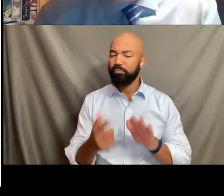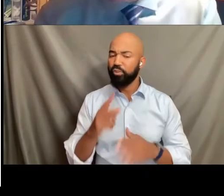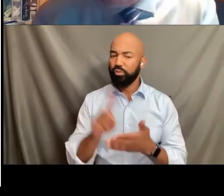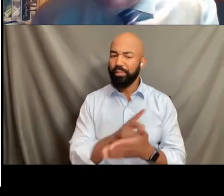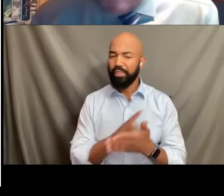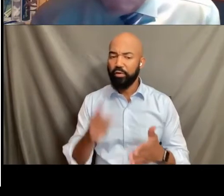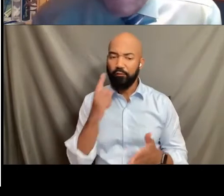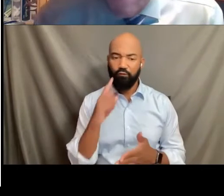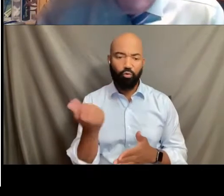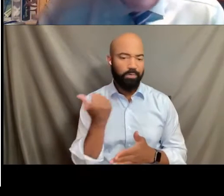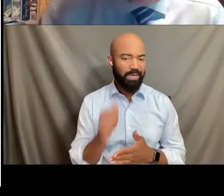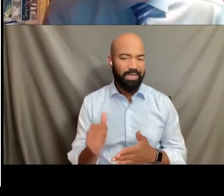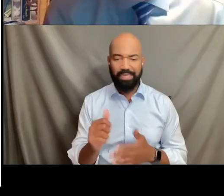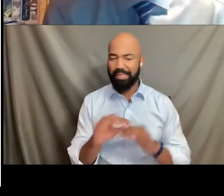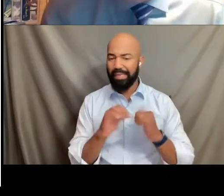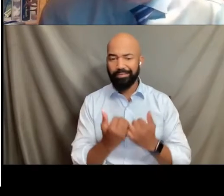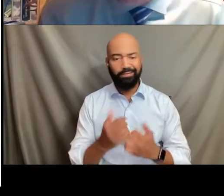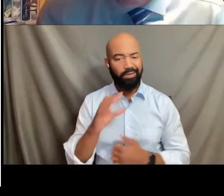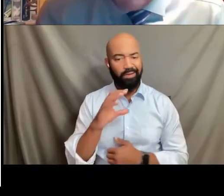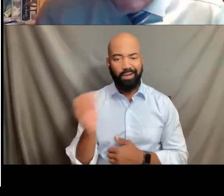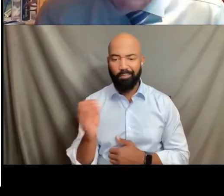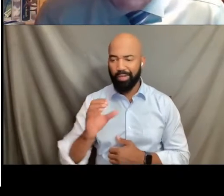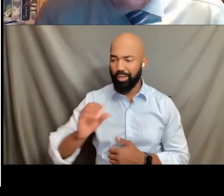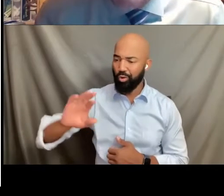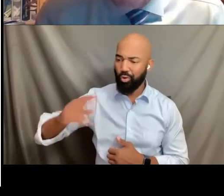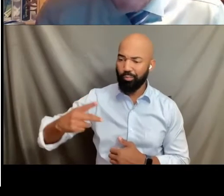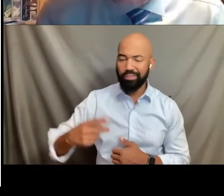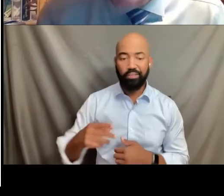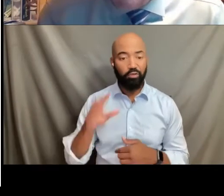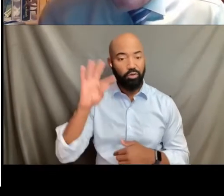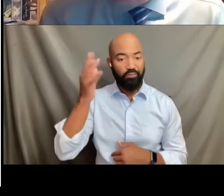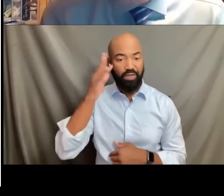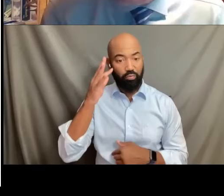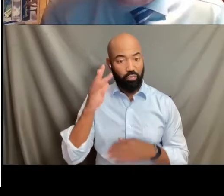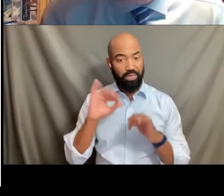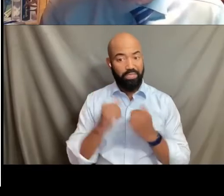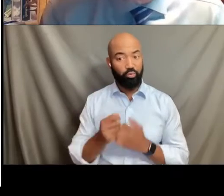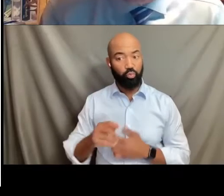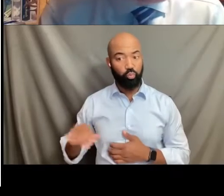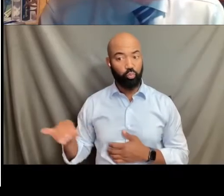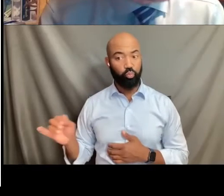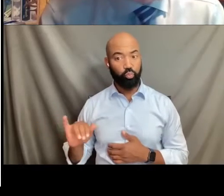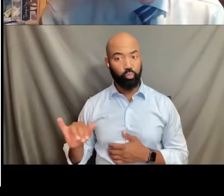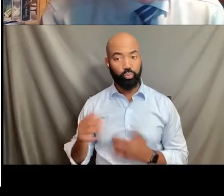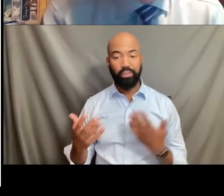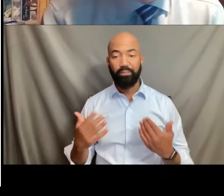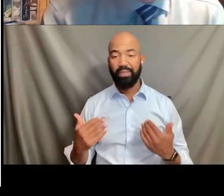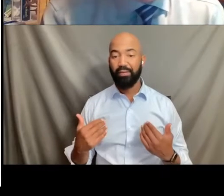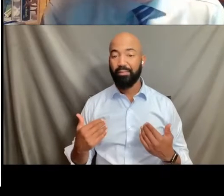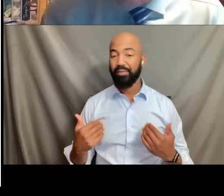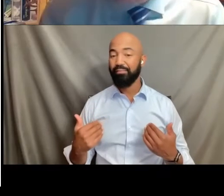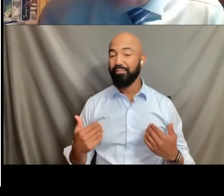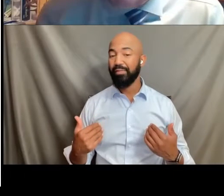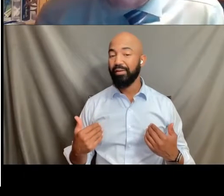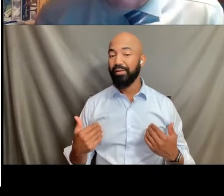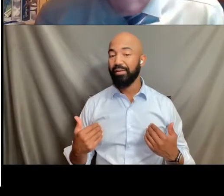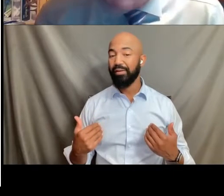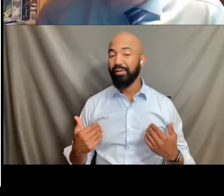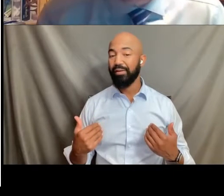for any companies and any federal agencies as well that might employ people who are transgender,